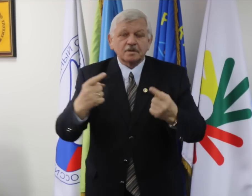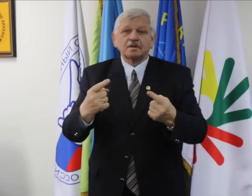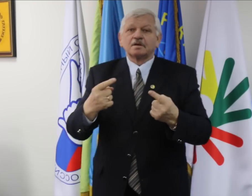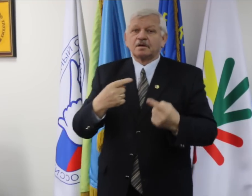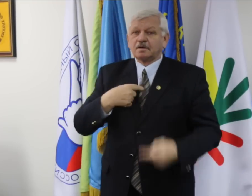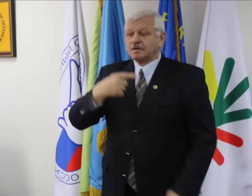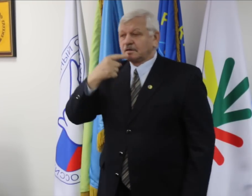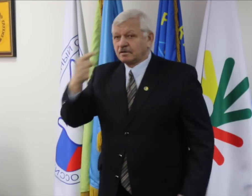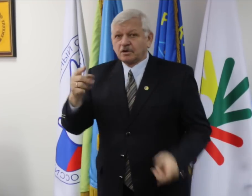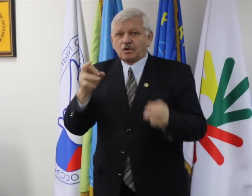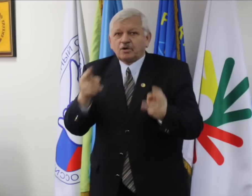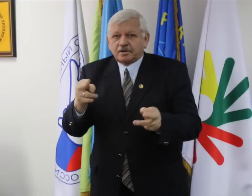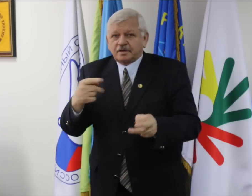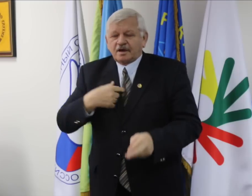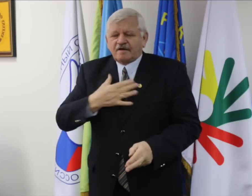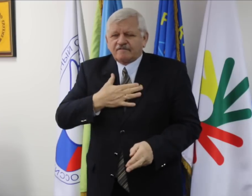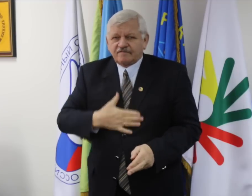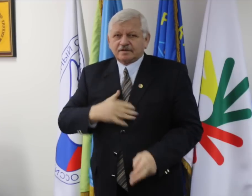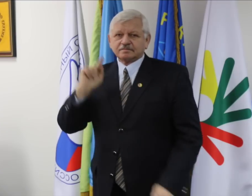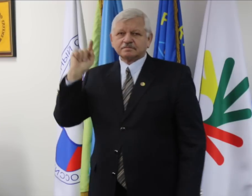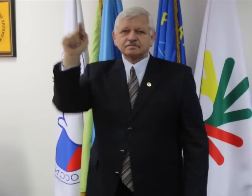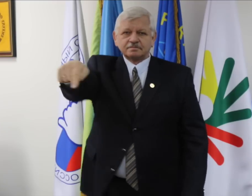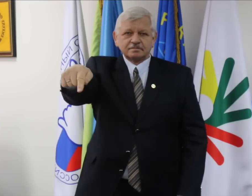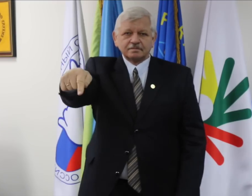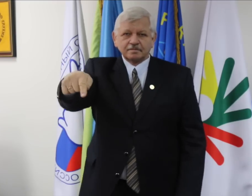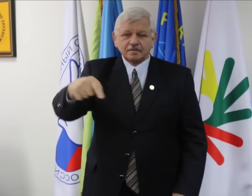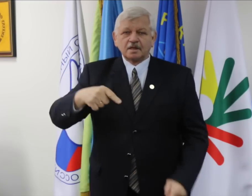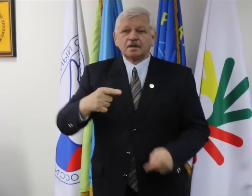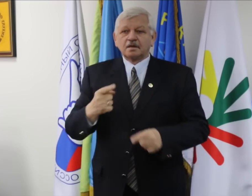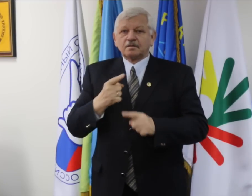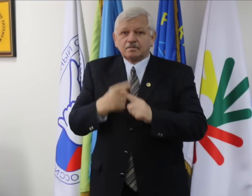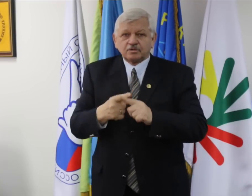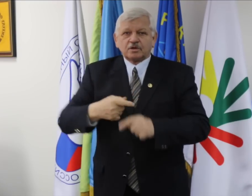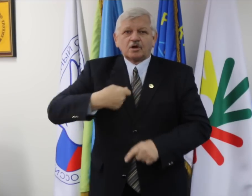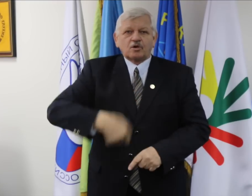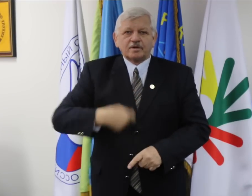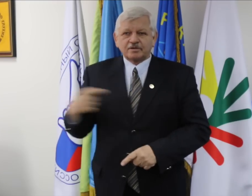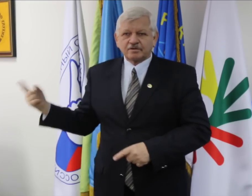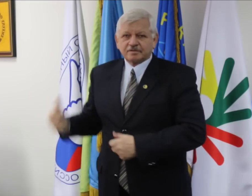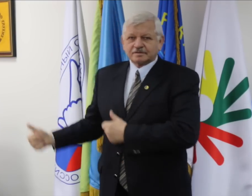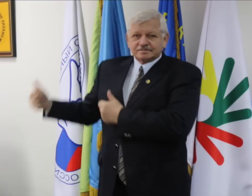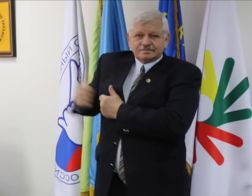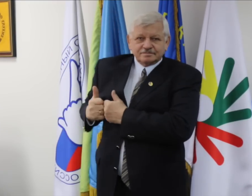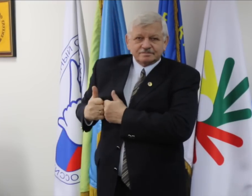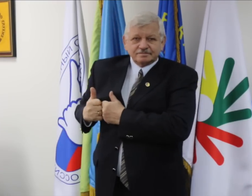Both, Alexander Romatsov, President of Russian Committee of Deaf Sports,